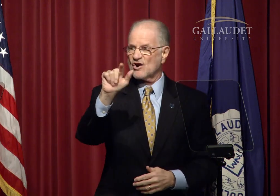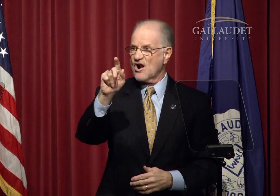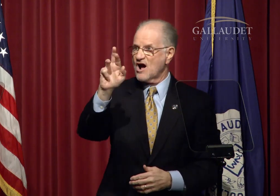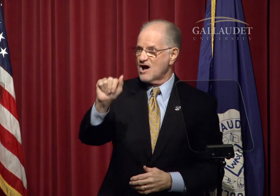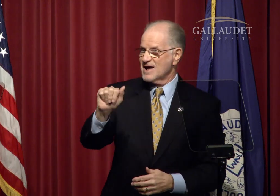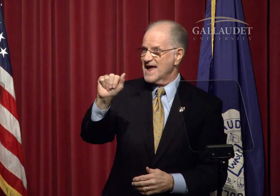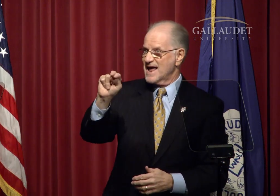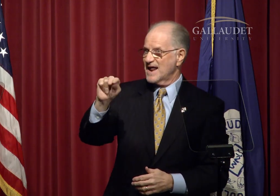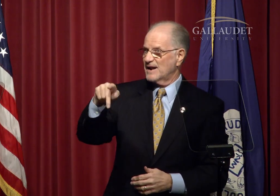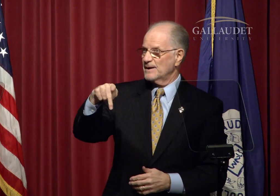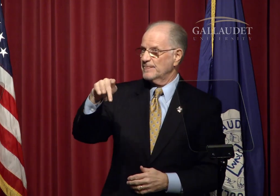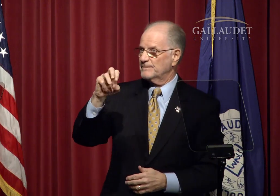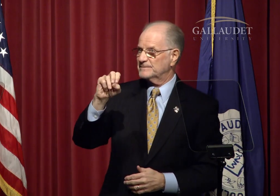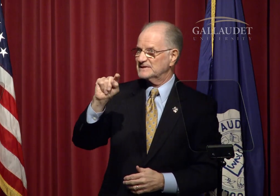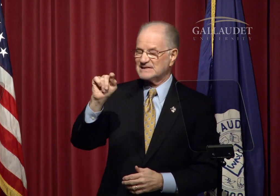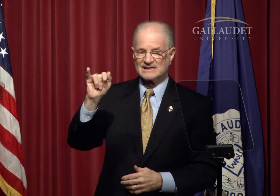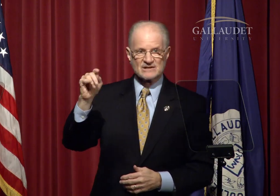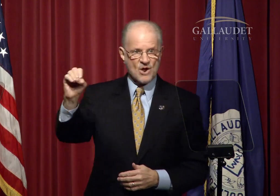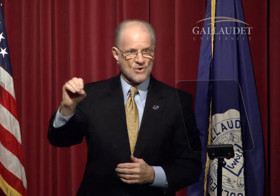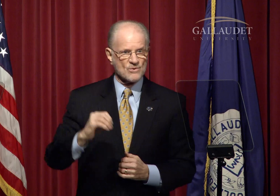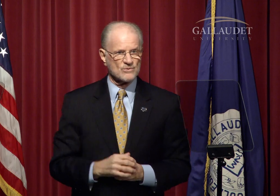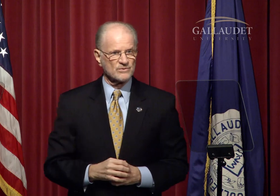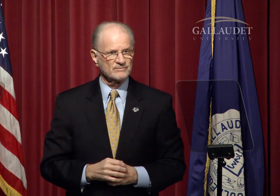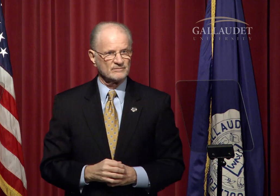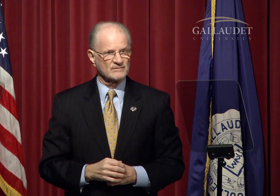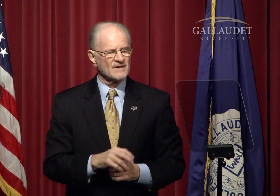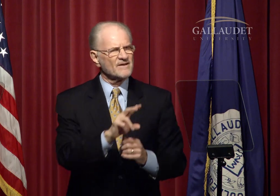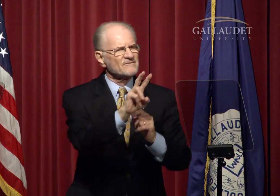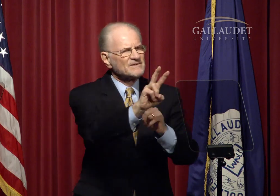Dr. Laura-Ann Petitto.